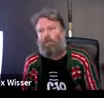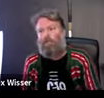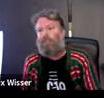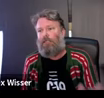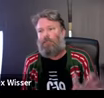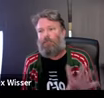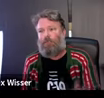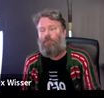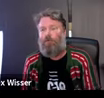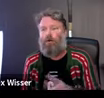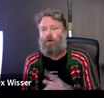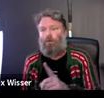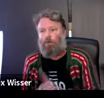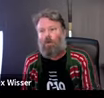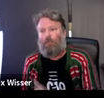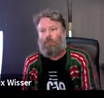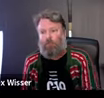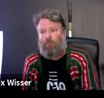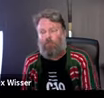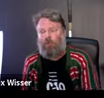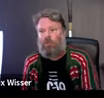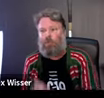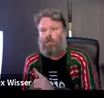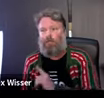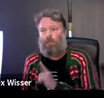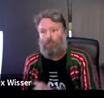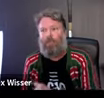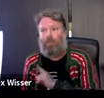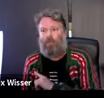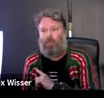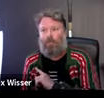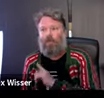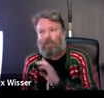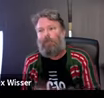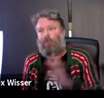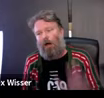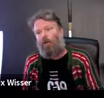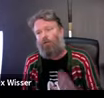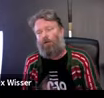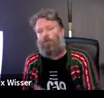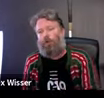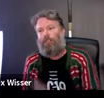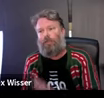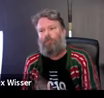artists were incredibly sensitive to "well, what do the town's people think of us?" A lot of works were very self-reflective. There were a